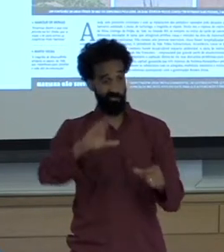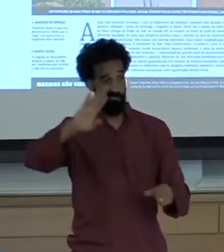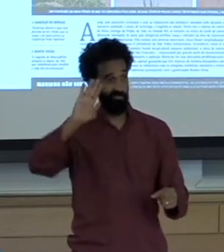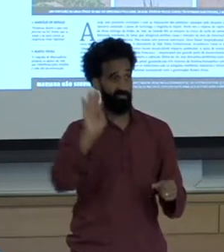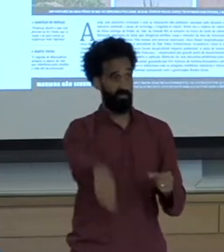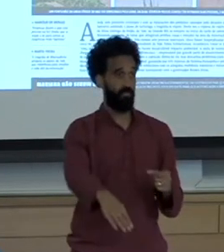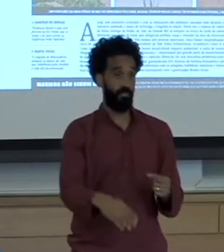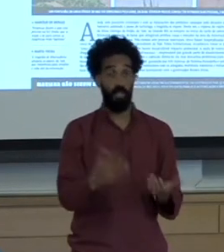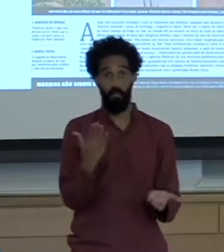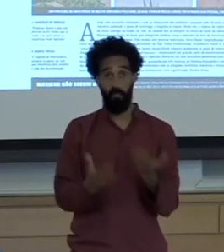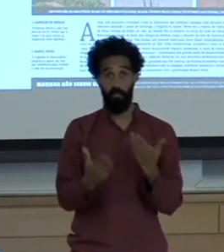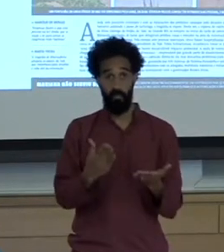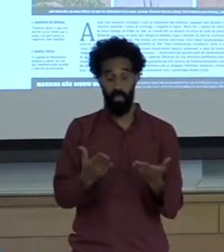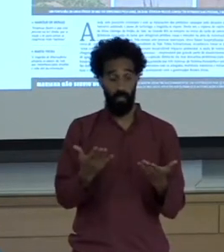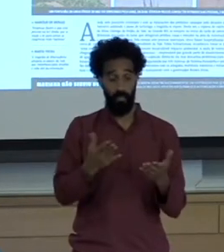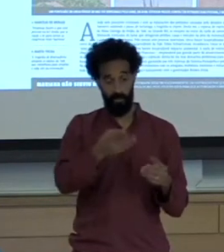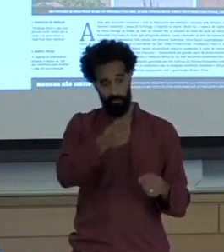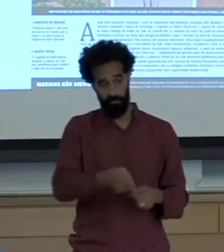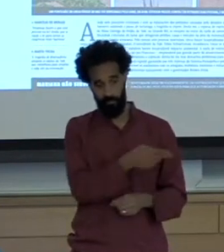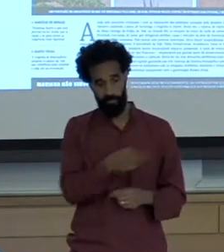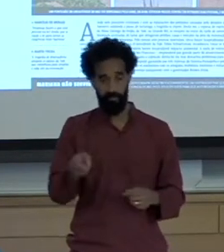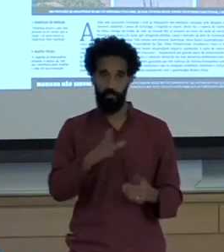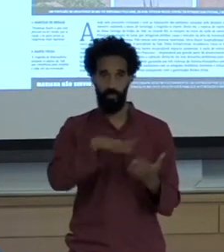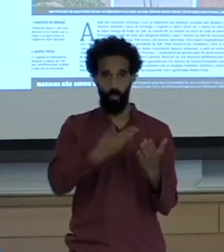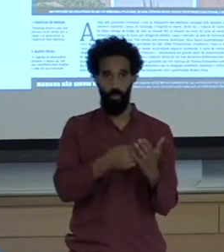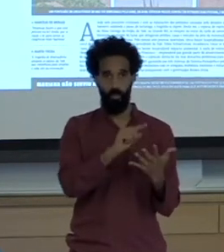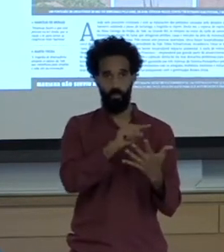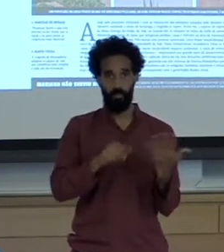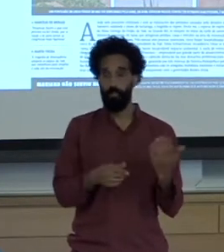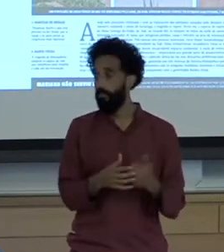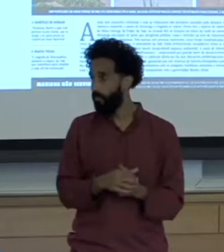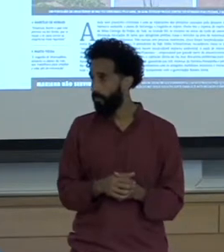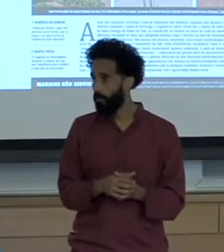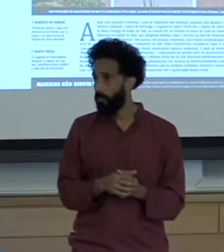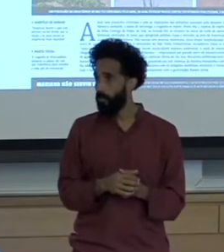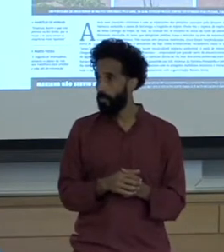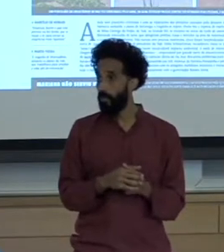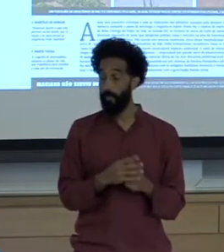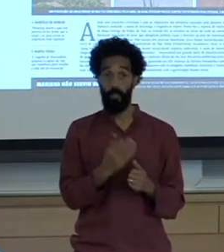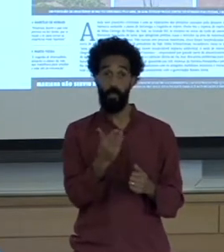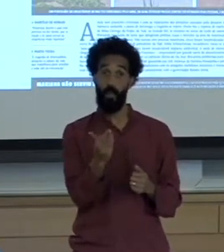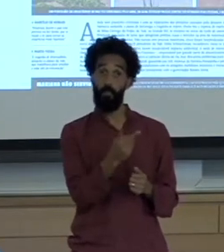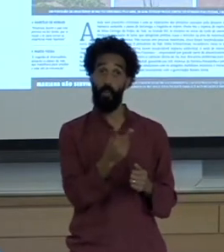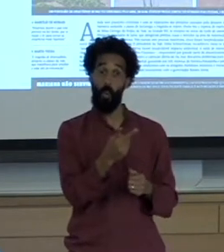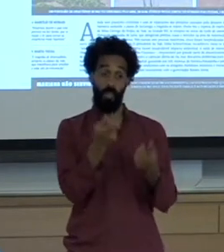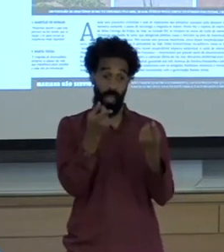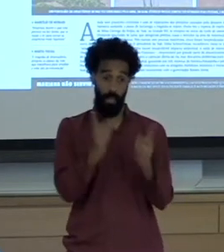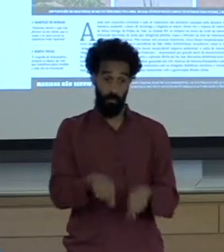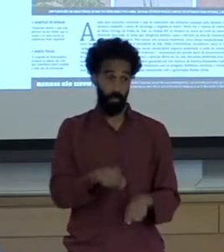in both cases The Mariana case and the blue Majnu case the news cycle followed the same pattern